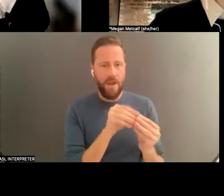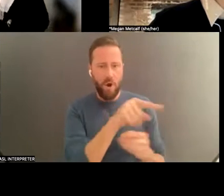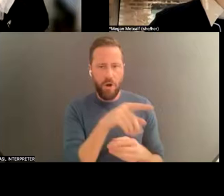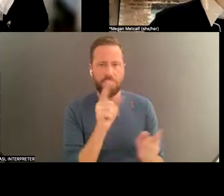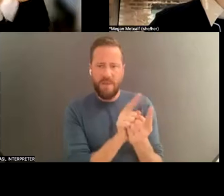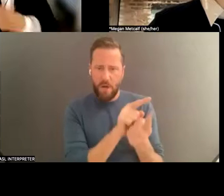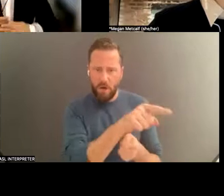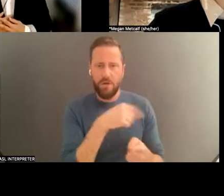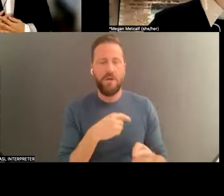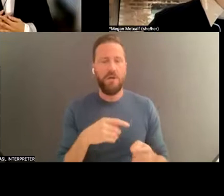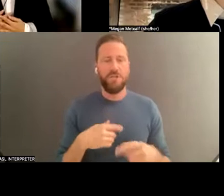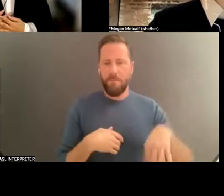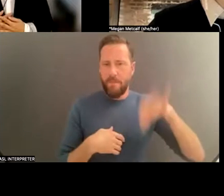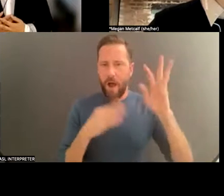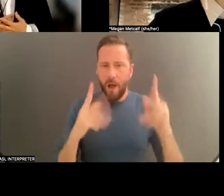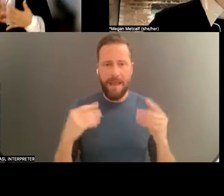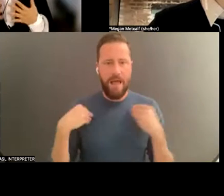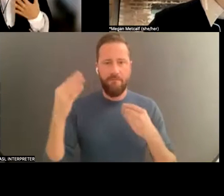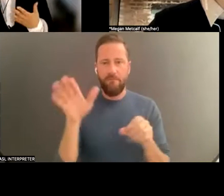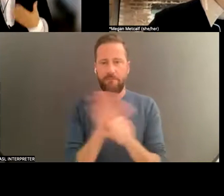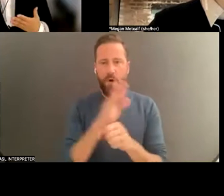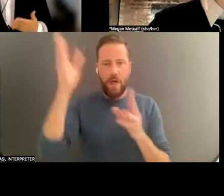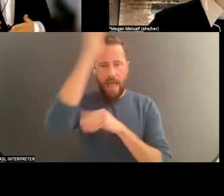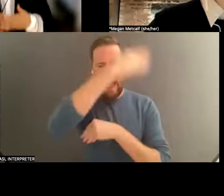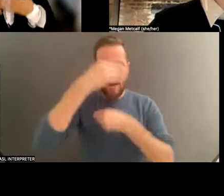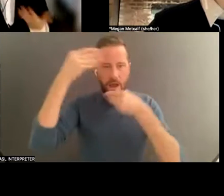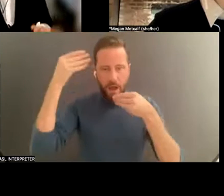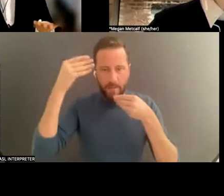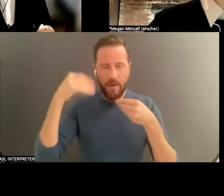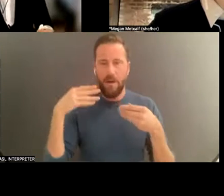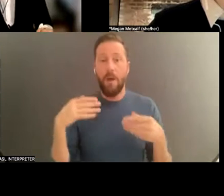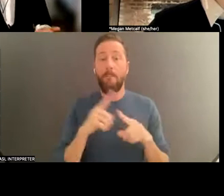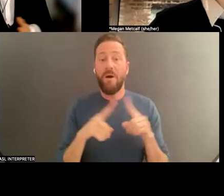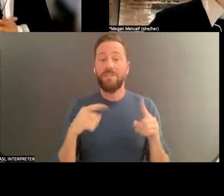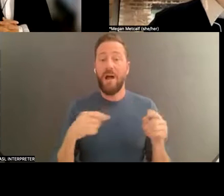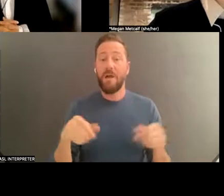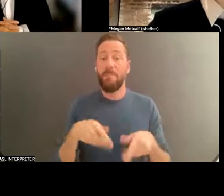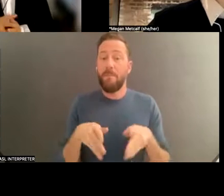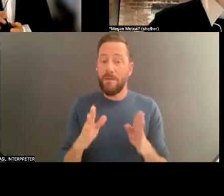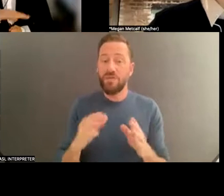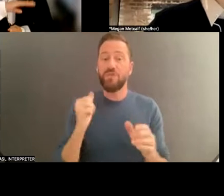is covered. But she got permission to perform this work. Now, talk about cross-